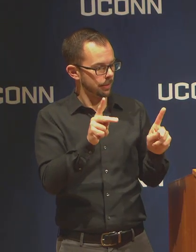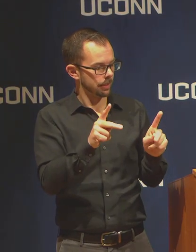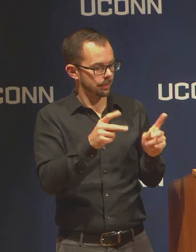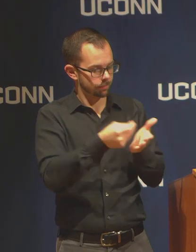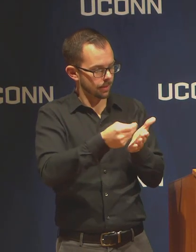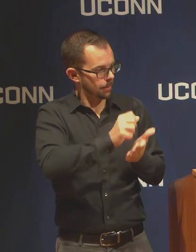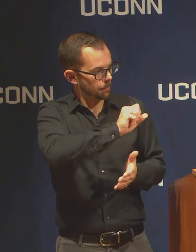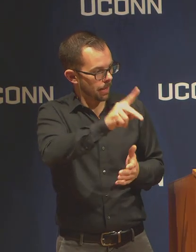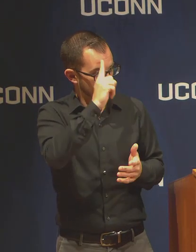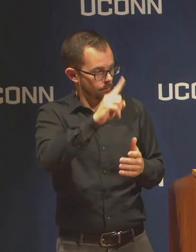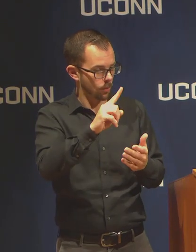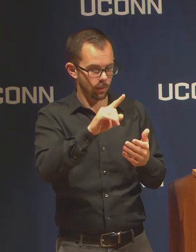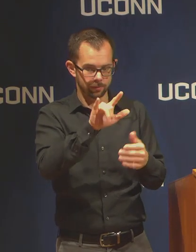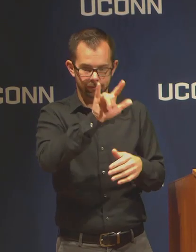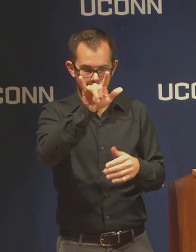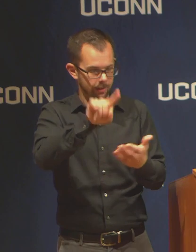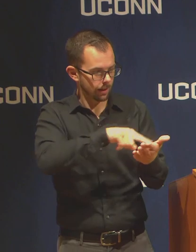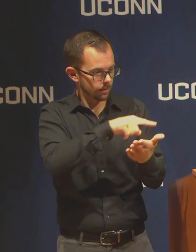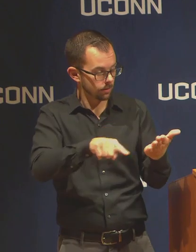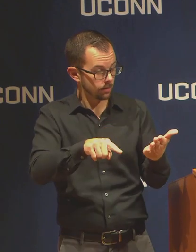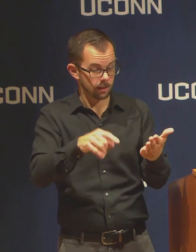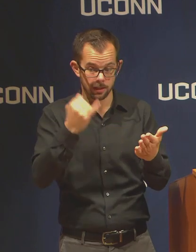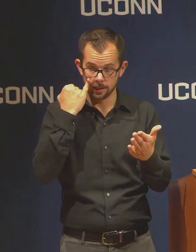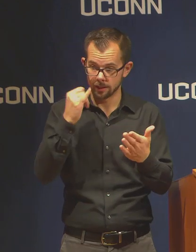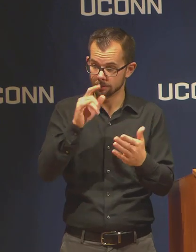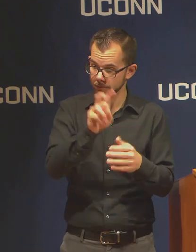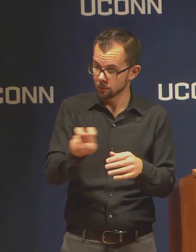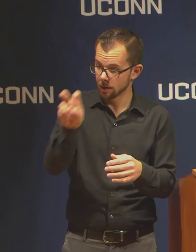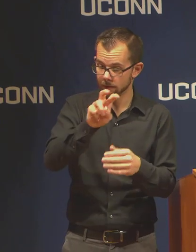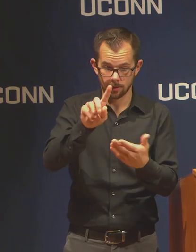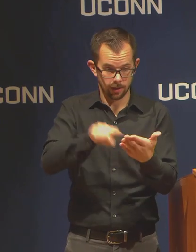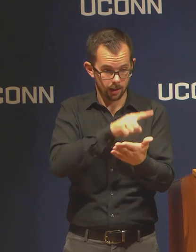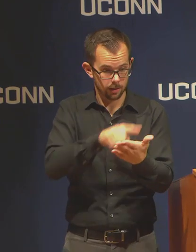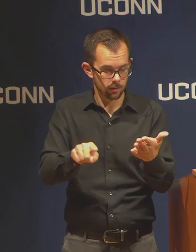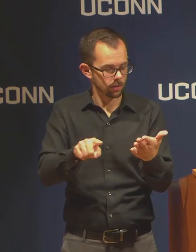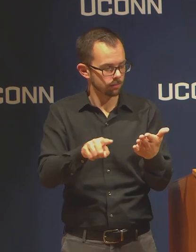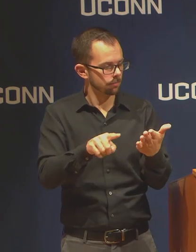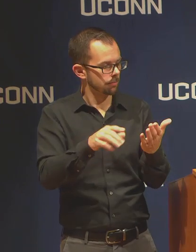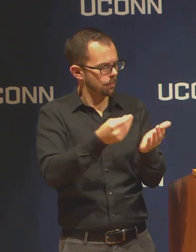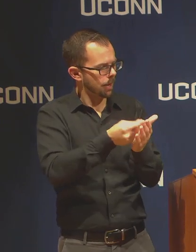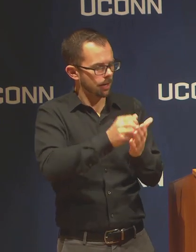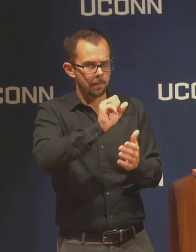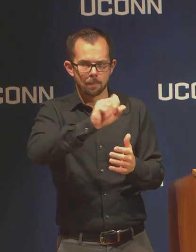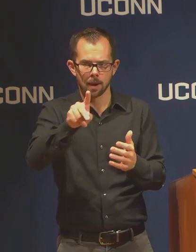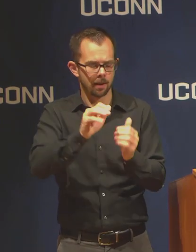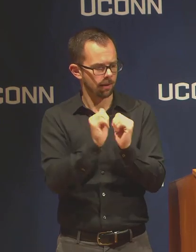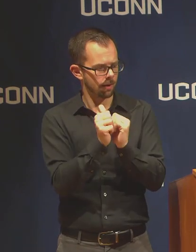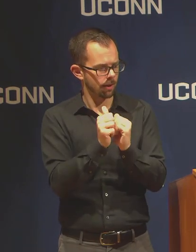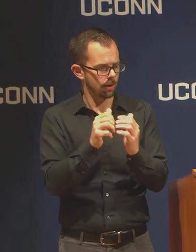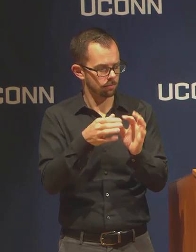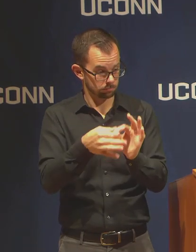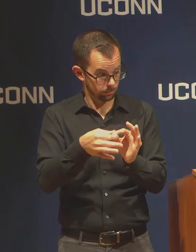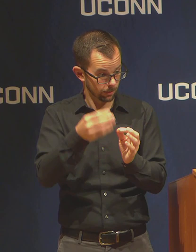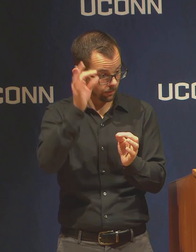refunded using travel grants? We're working with